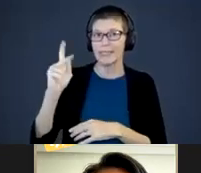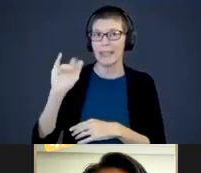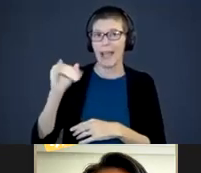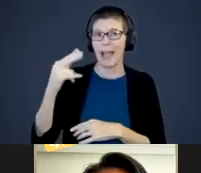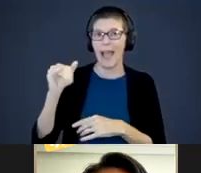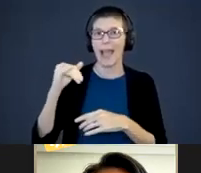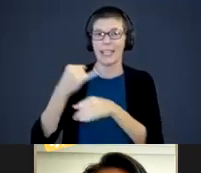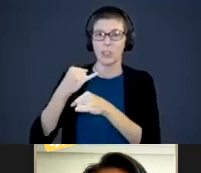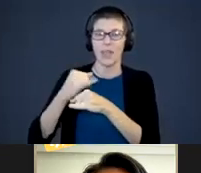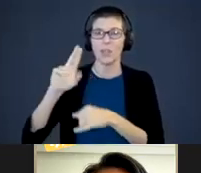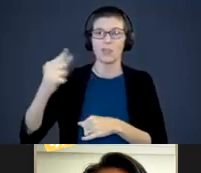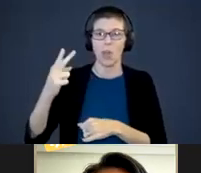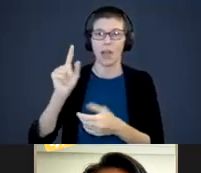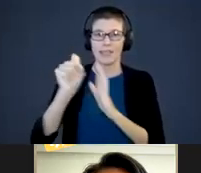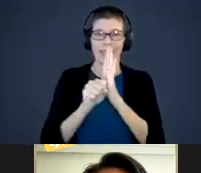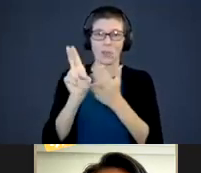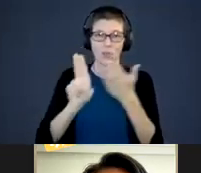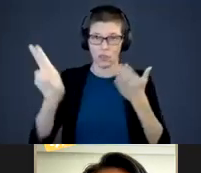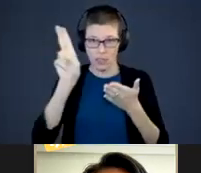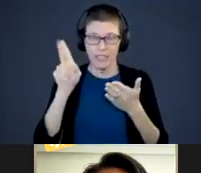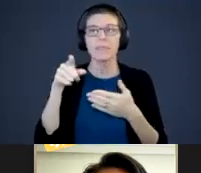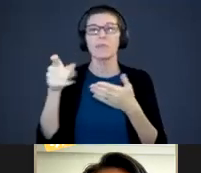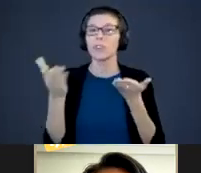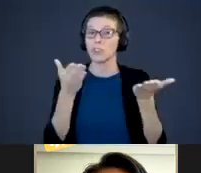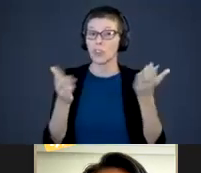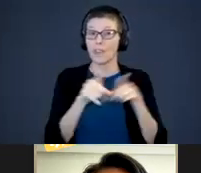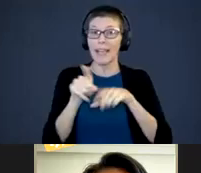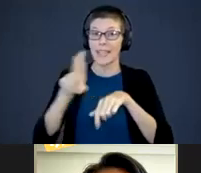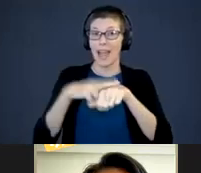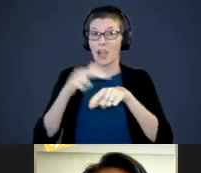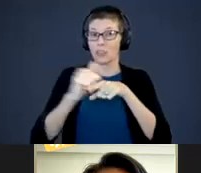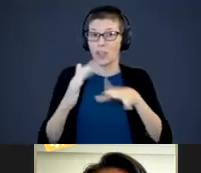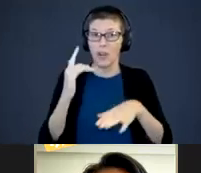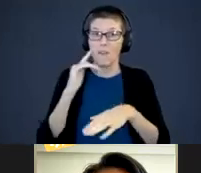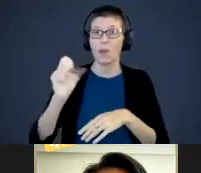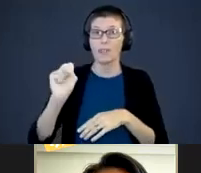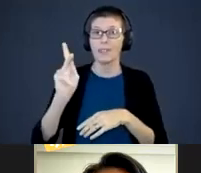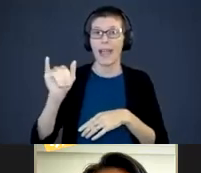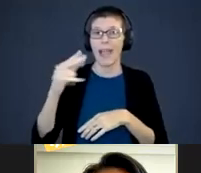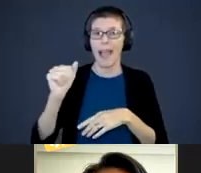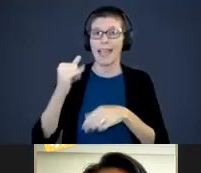State University and she has trained and served as a National Trainer for the Ski-HI since 1992.